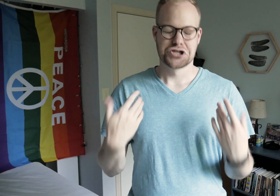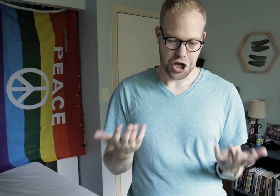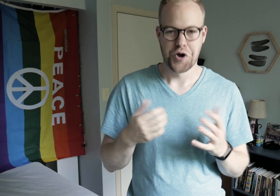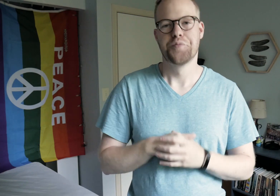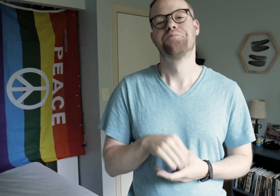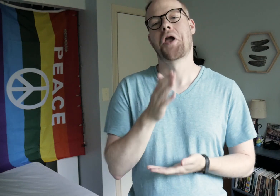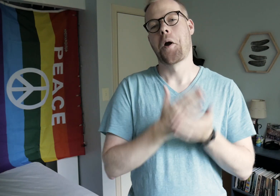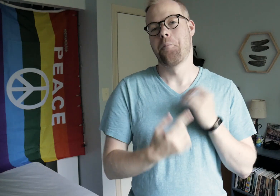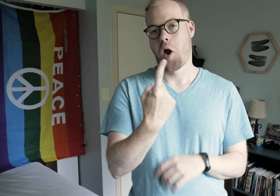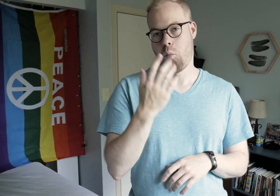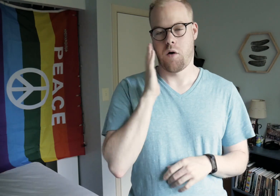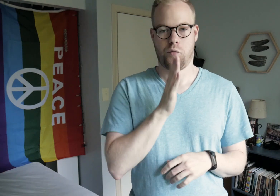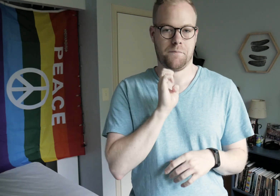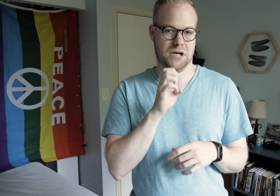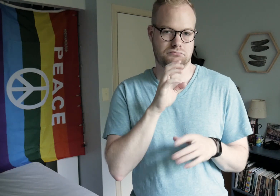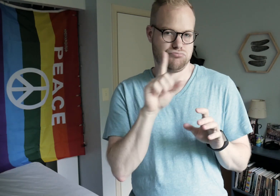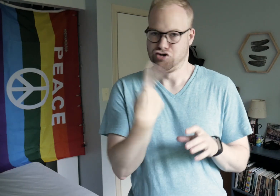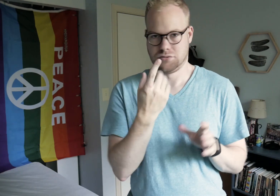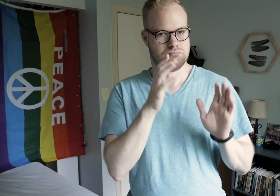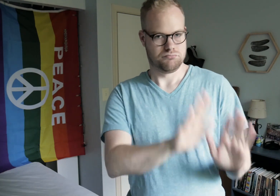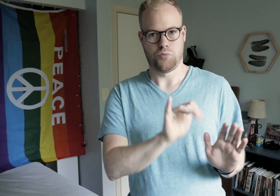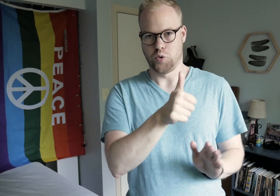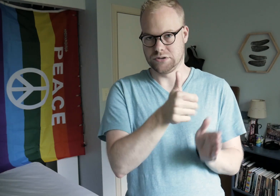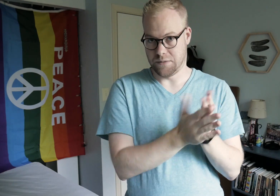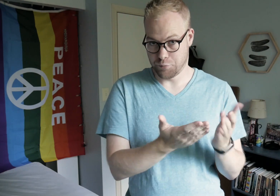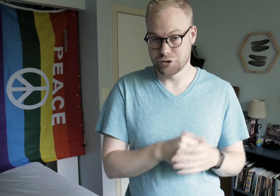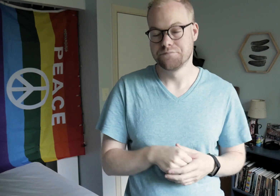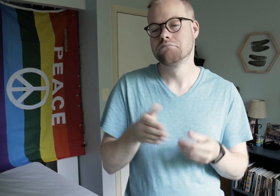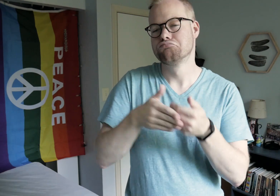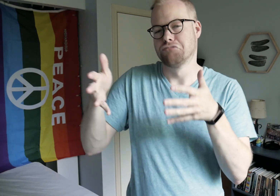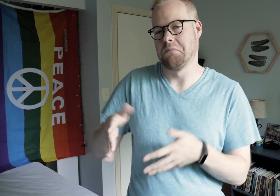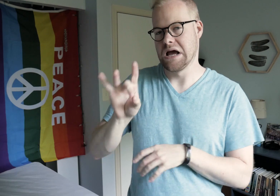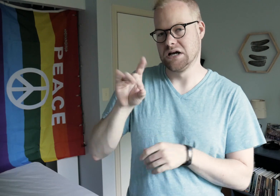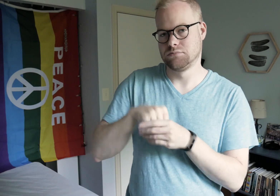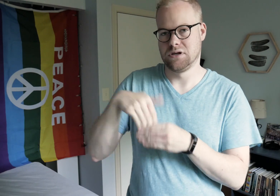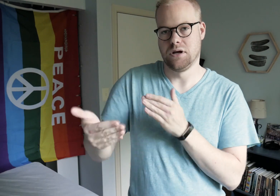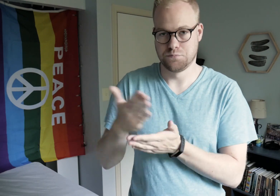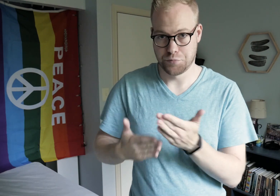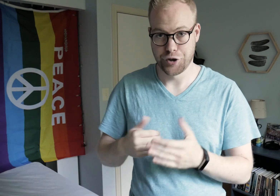So part one will be just those ten books. The remaining eight will be in the next part.